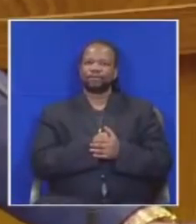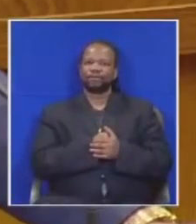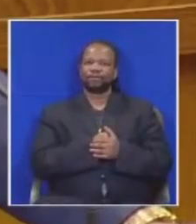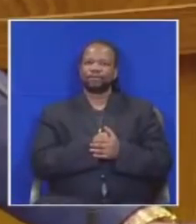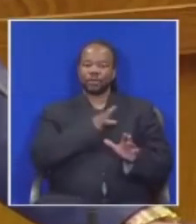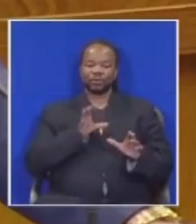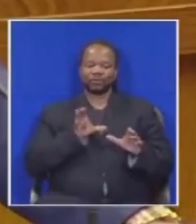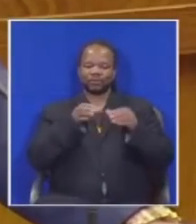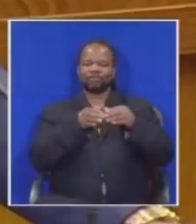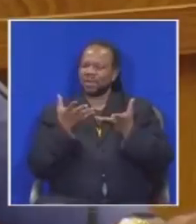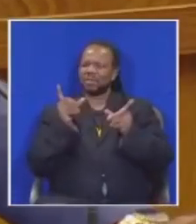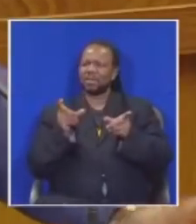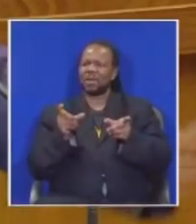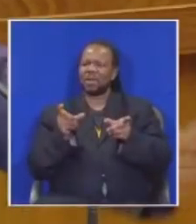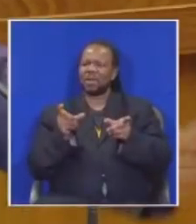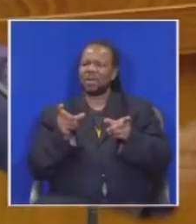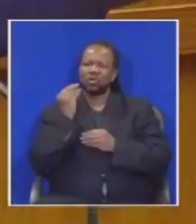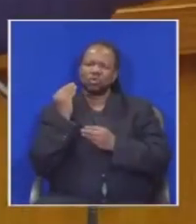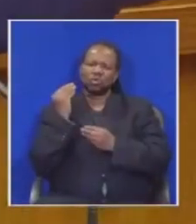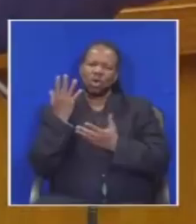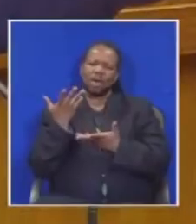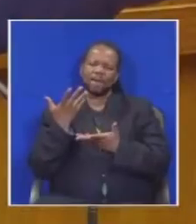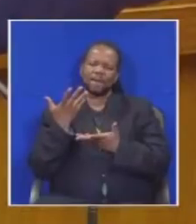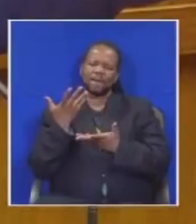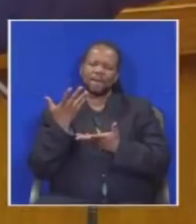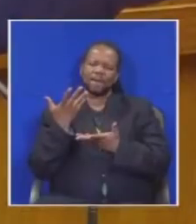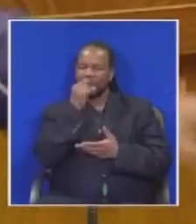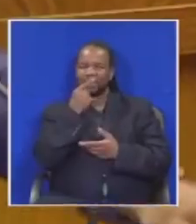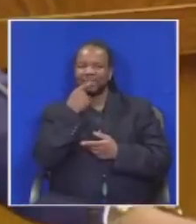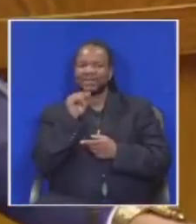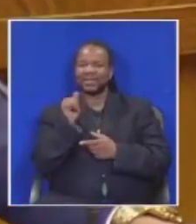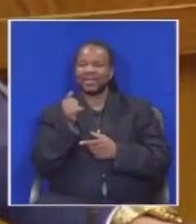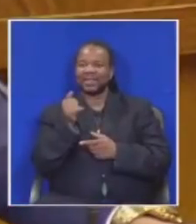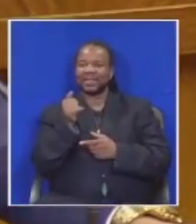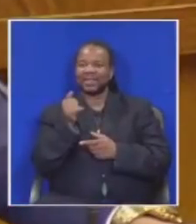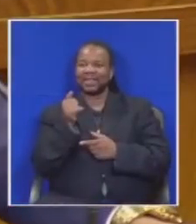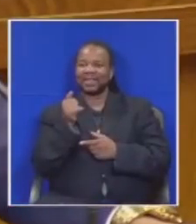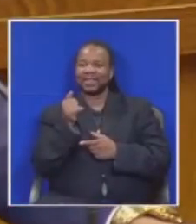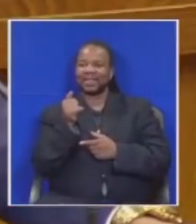Is going to... they point fingers to other that their product the truth will be found?